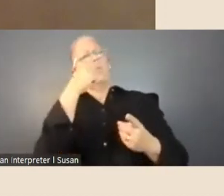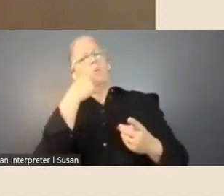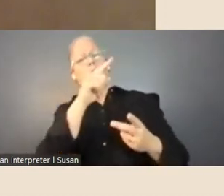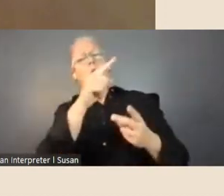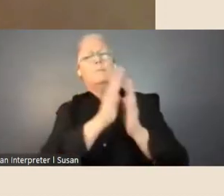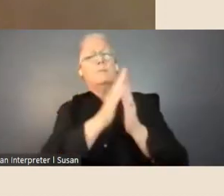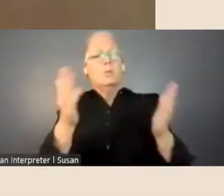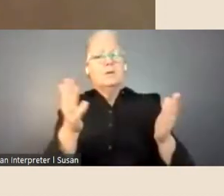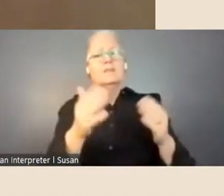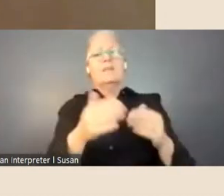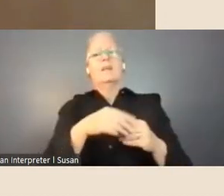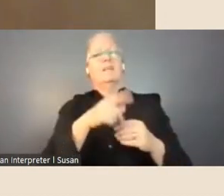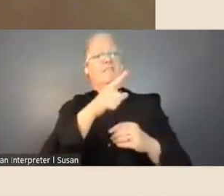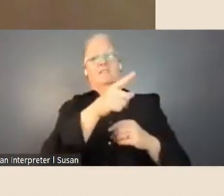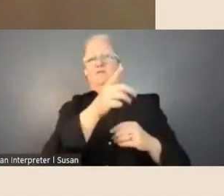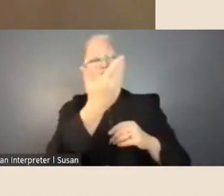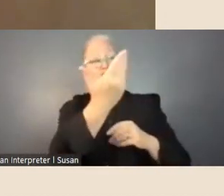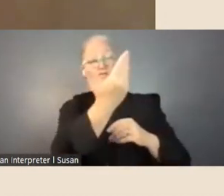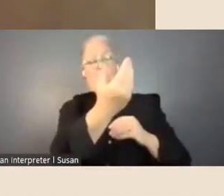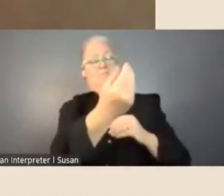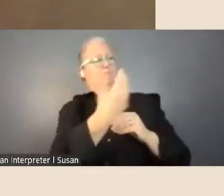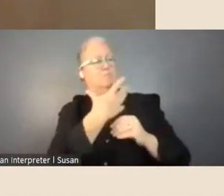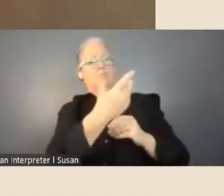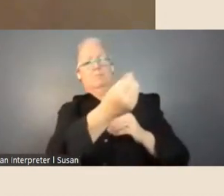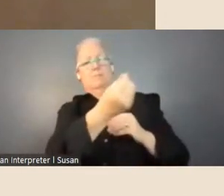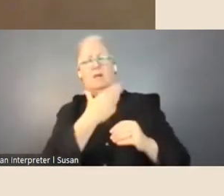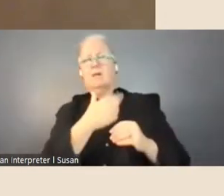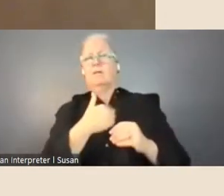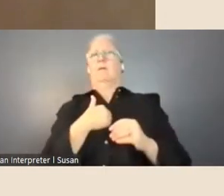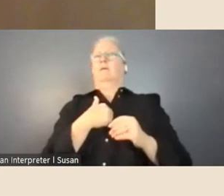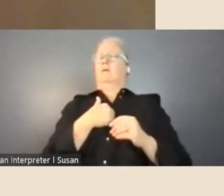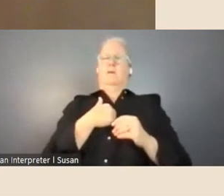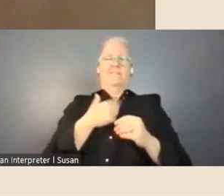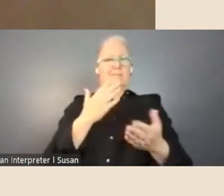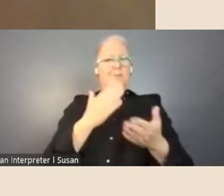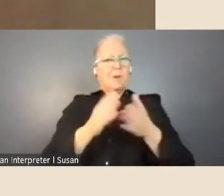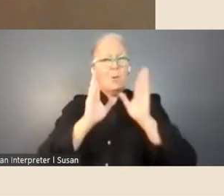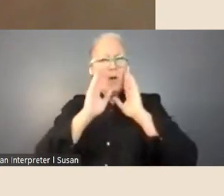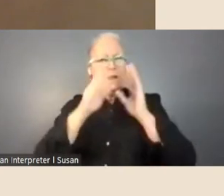delivered straight to you, so that was also a wonderful experience. I know when I packed up my